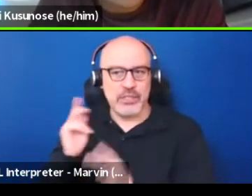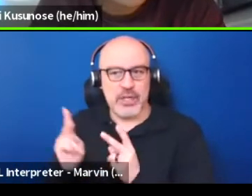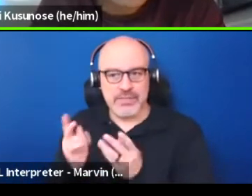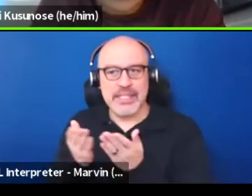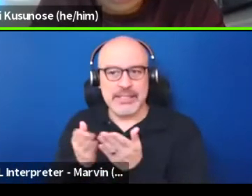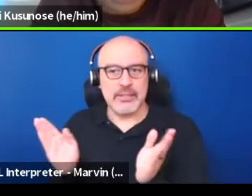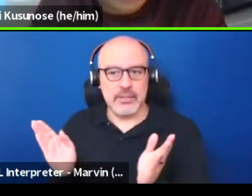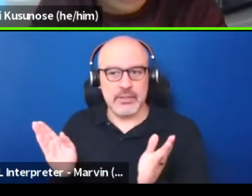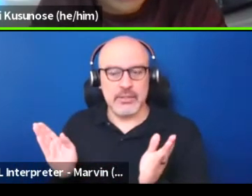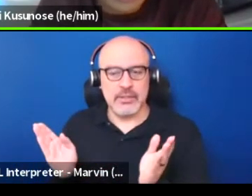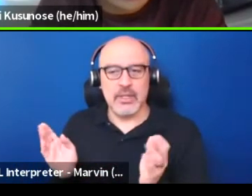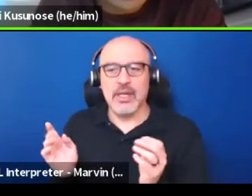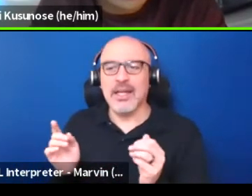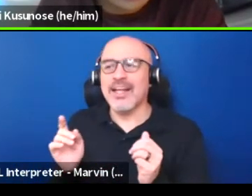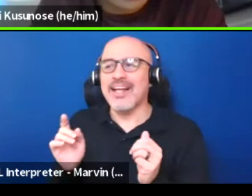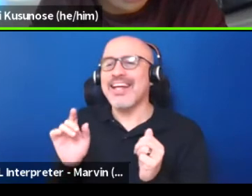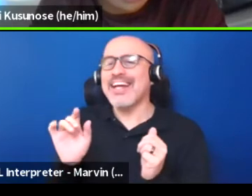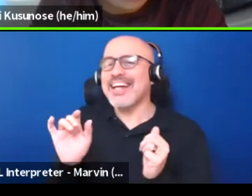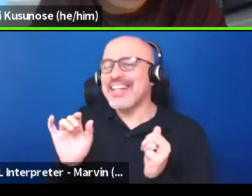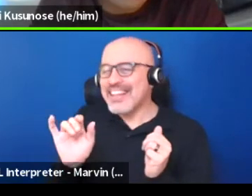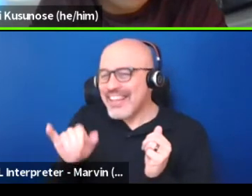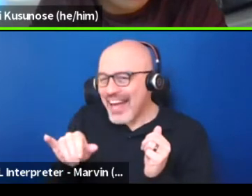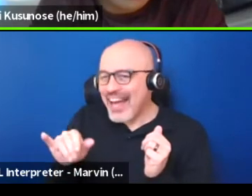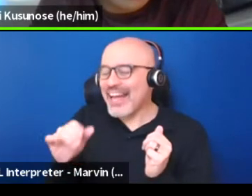So that's also, I just think classrooms